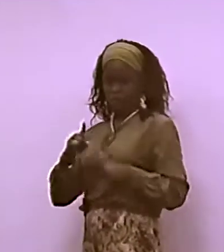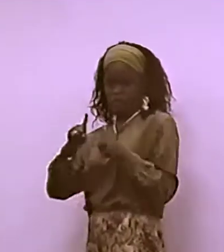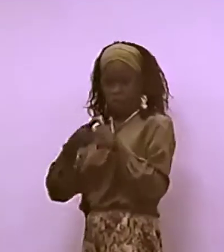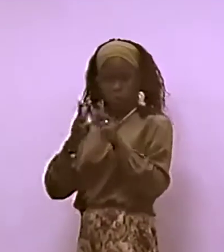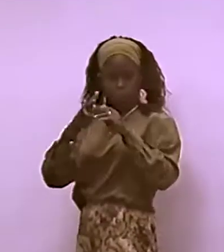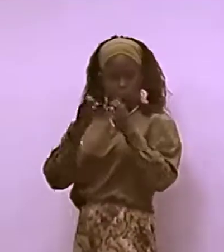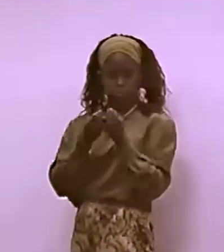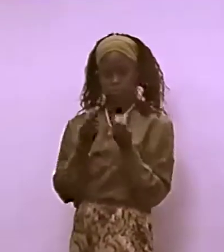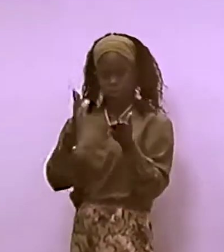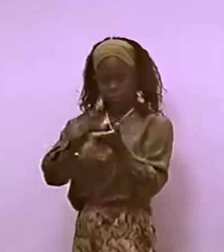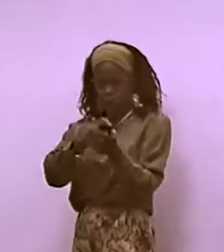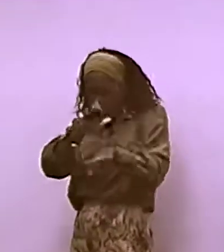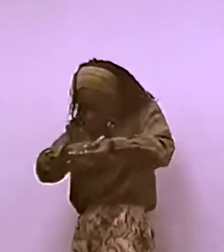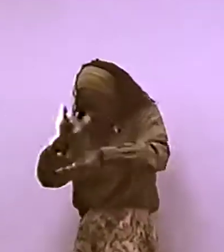AND I WANT TO LET YOU KNOW THAT HONESTLY.